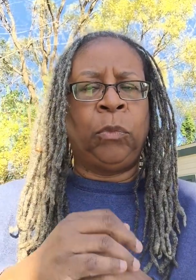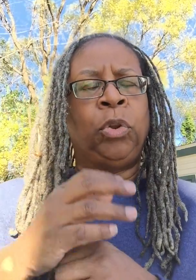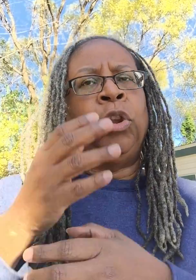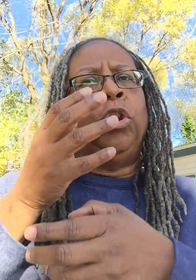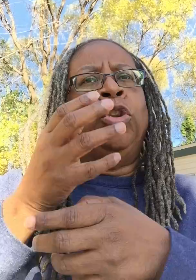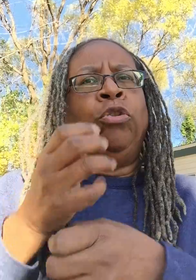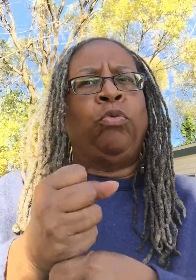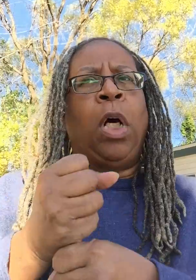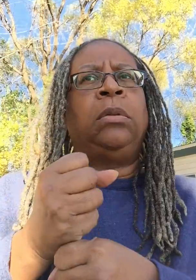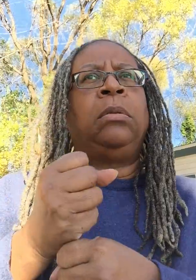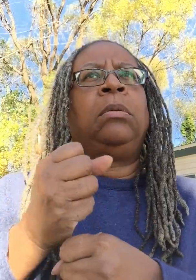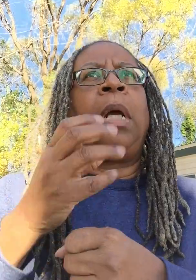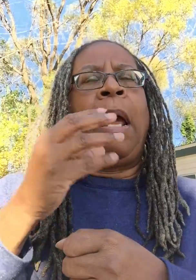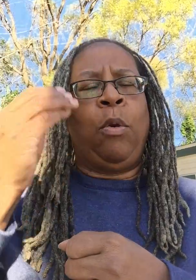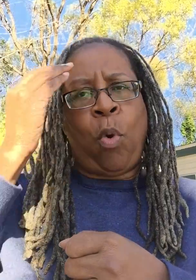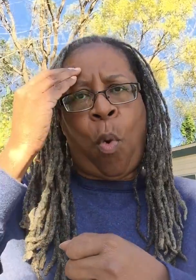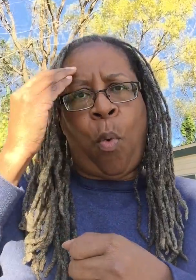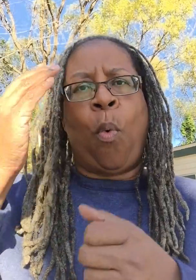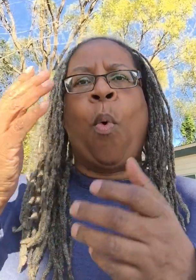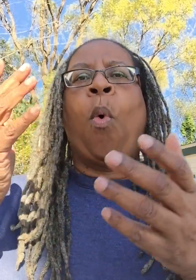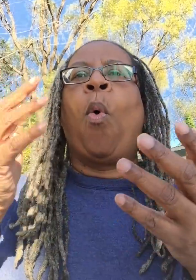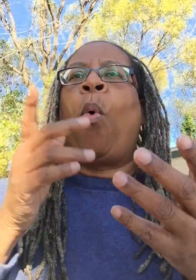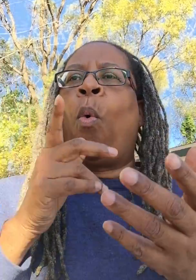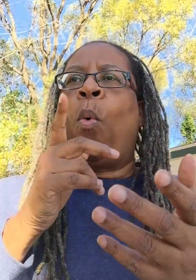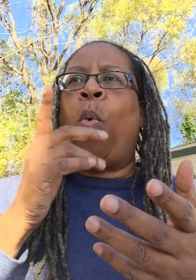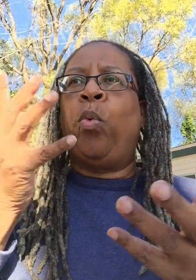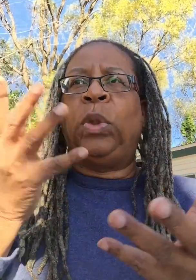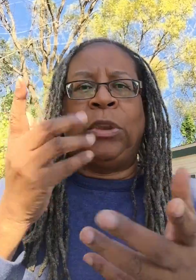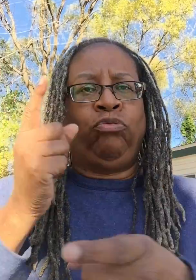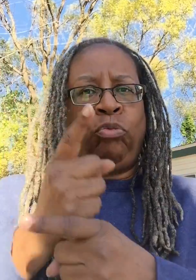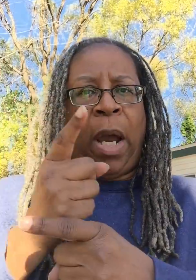Trust and know who/what is right for us,